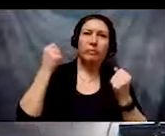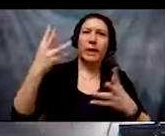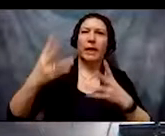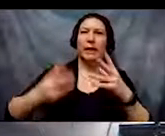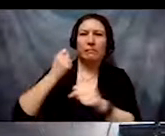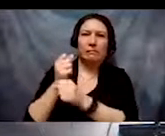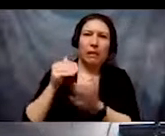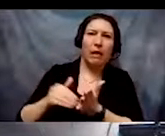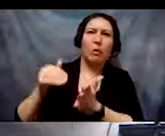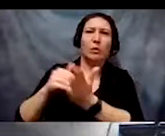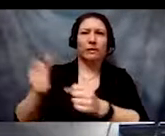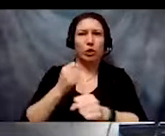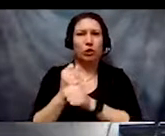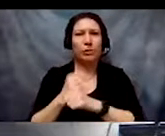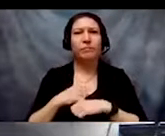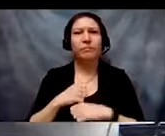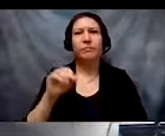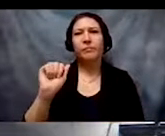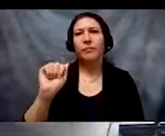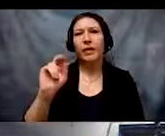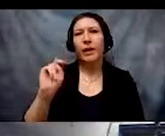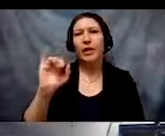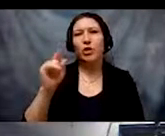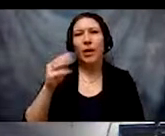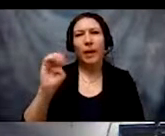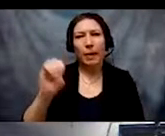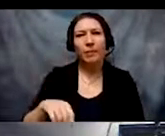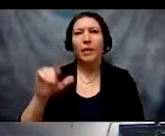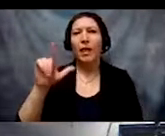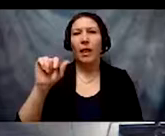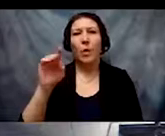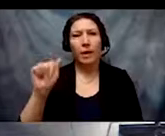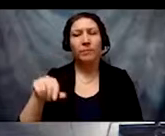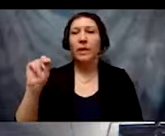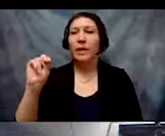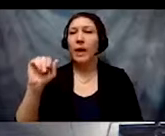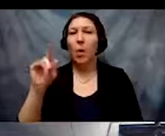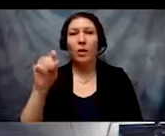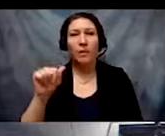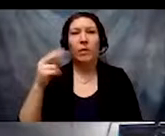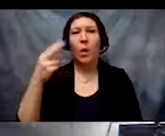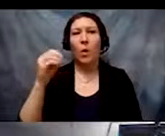including the Anishinaabe (Ojibwe), Lakota, Nakota, Ho-Chunk, and Cheyenne.